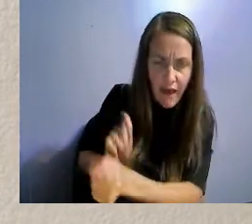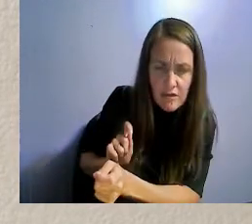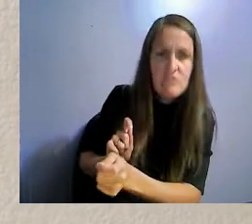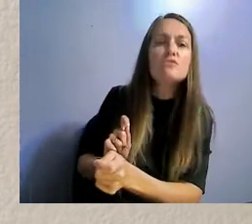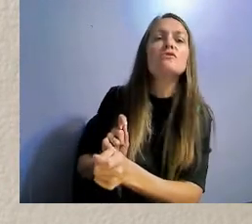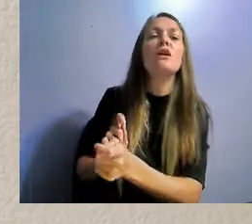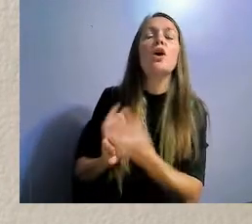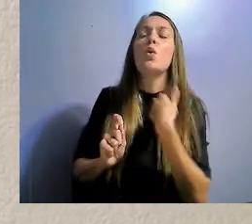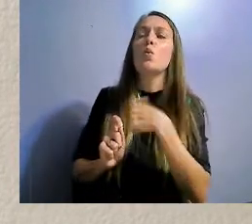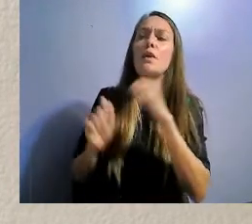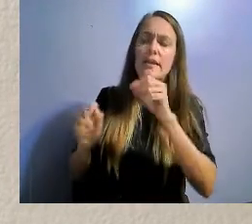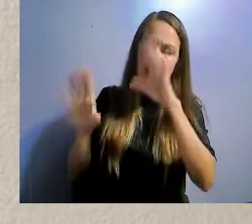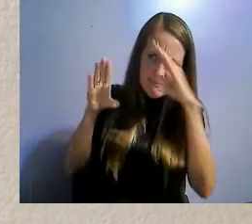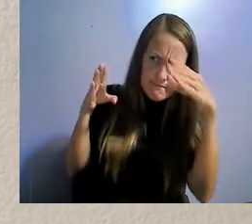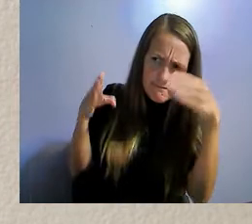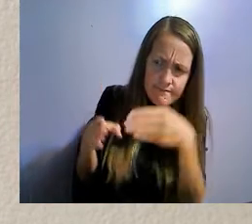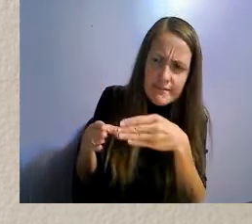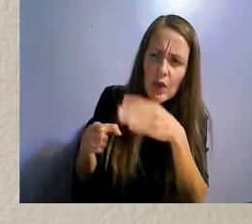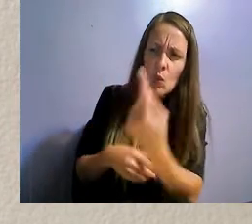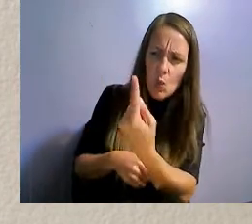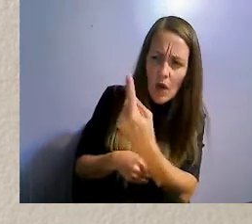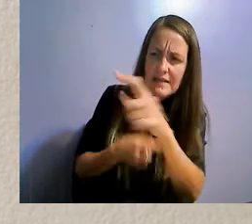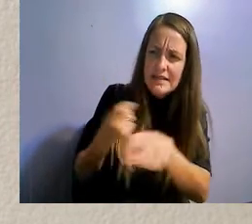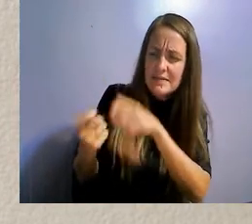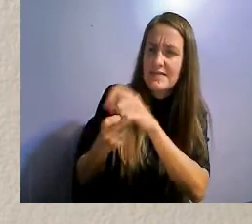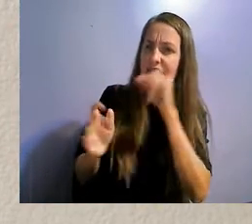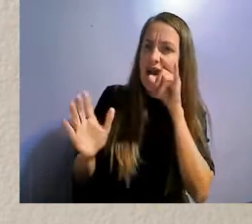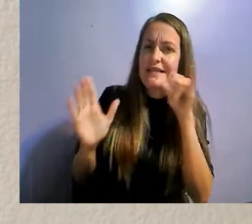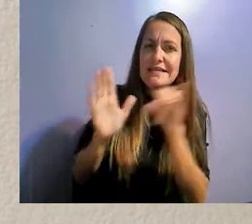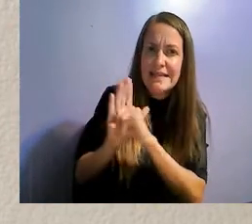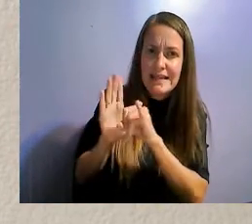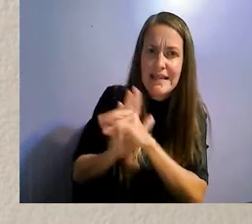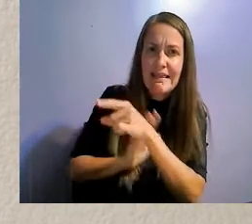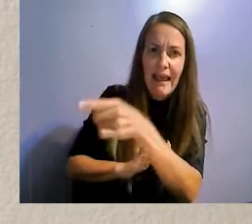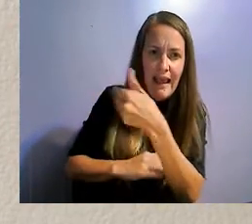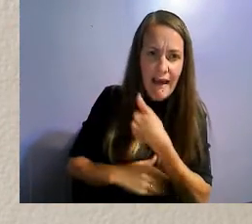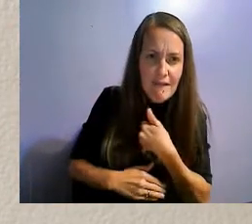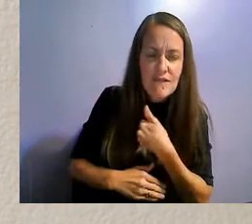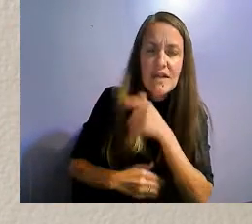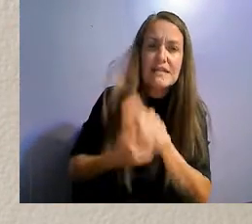You know, what specific problems they have, what resources we have at our disposal.